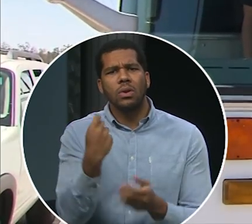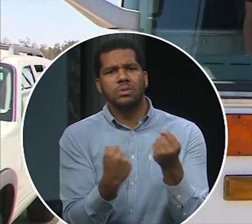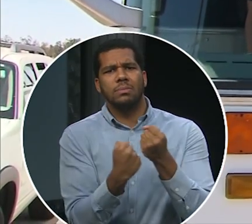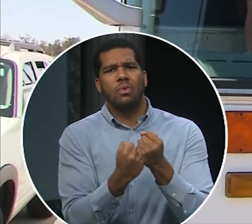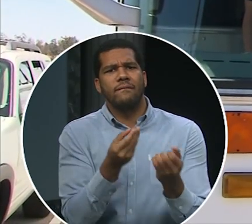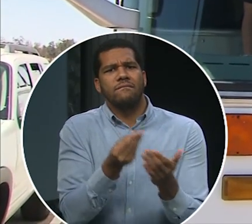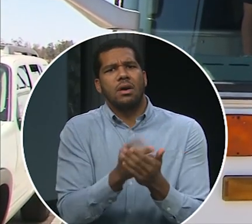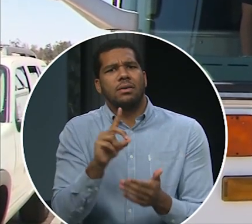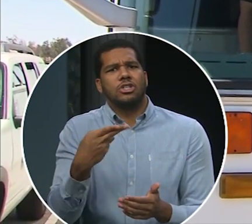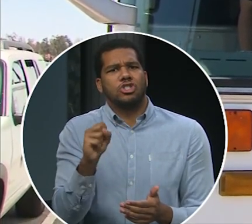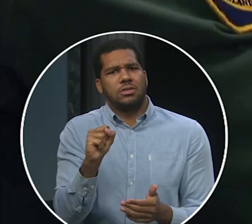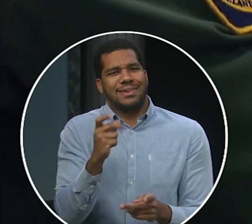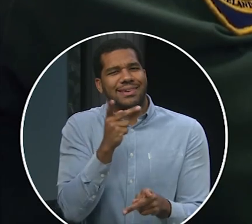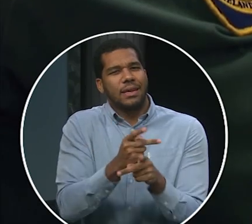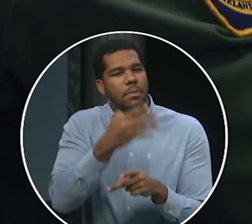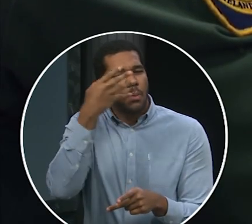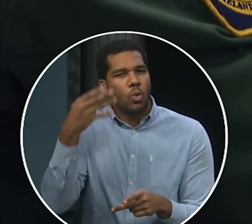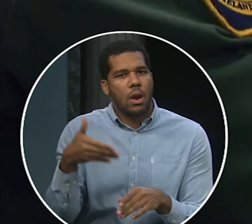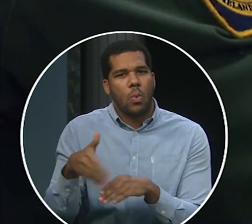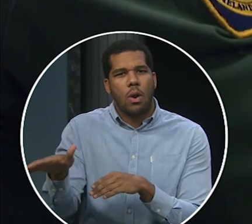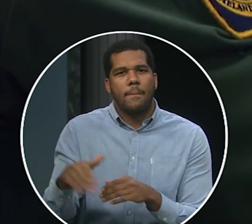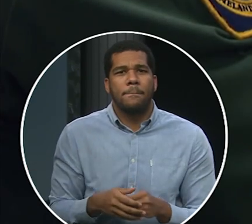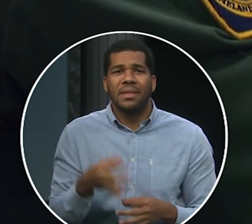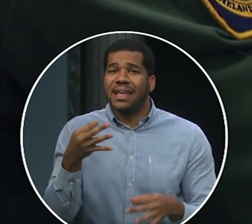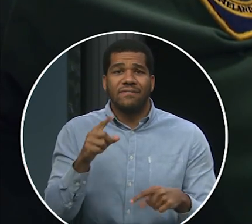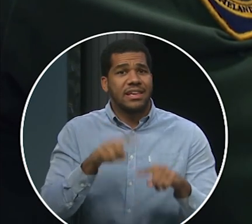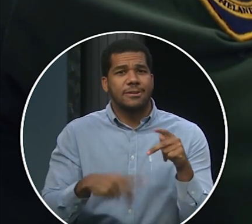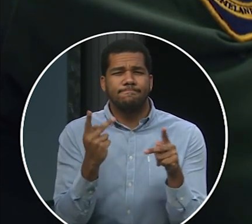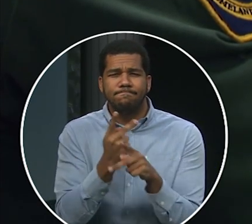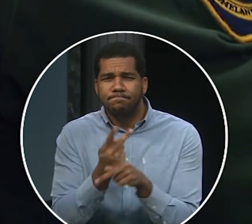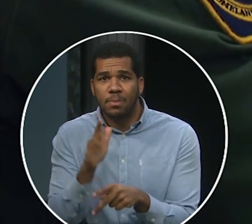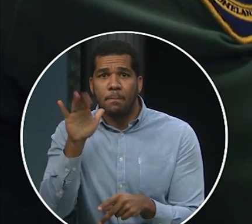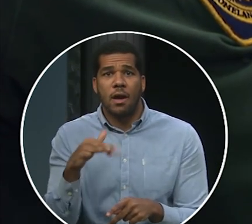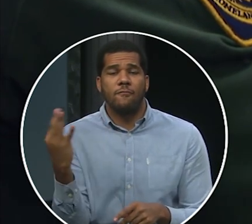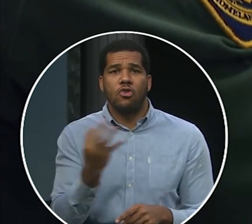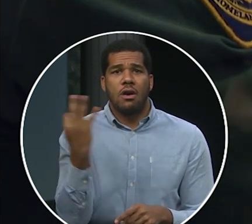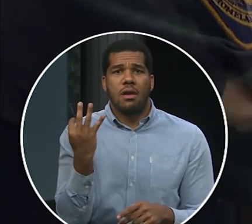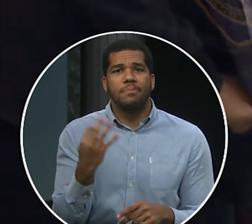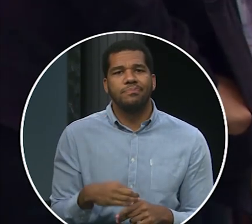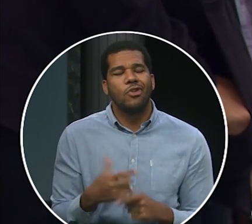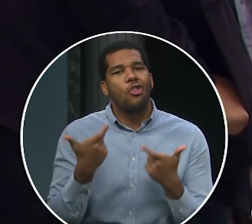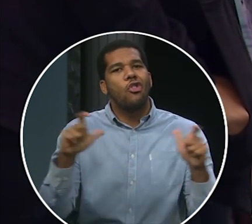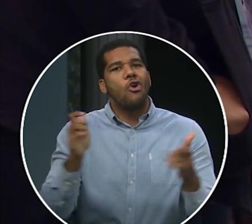Democrats are pushing for a "clean bill" that only funds DHS and keeps immigration out of it.